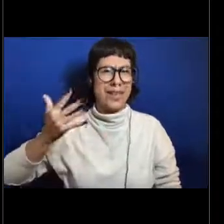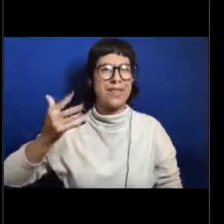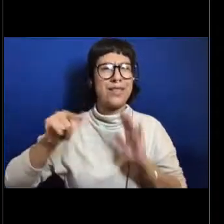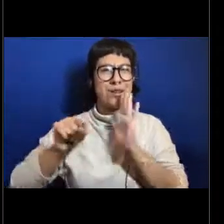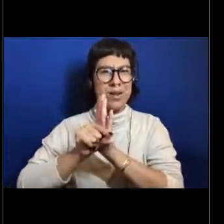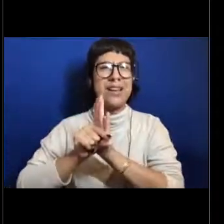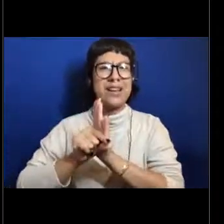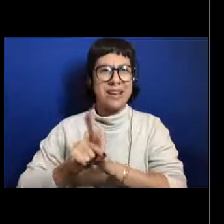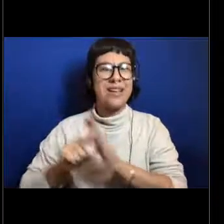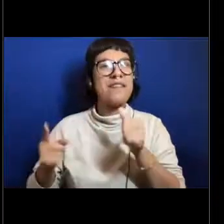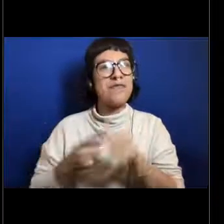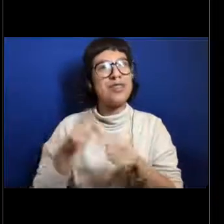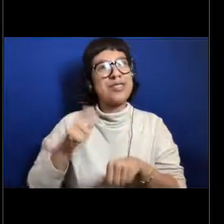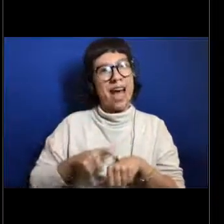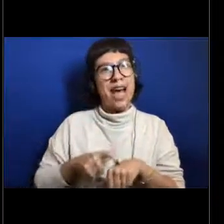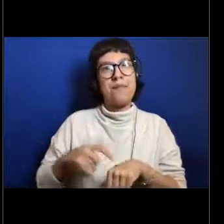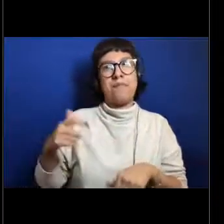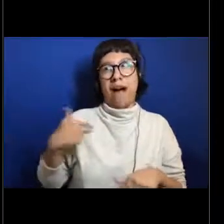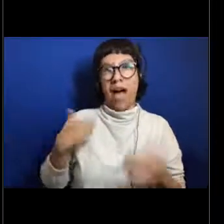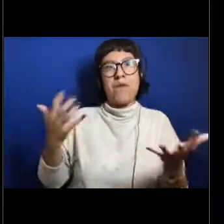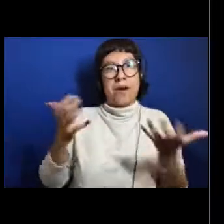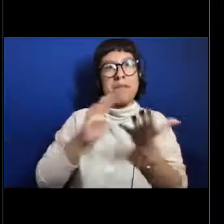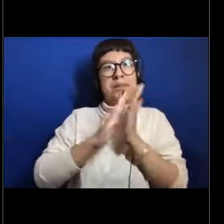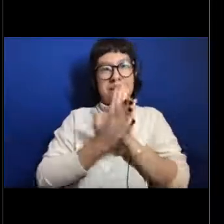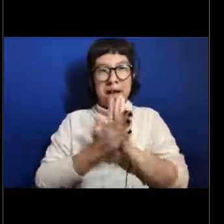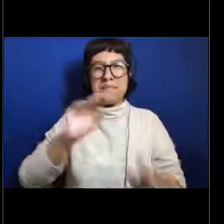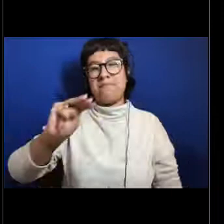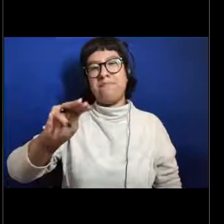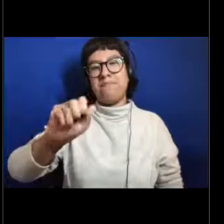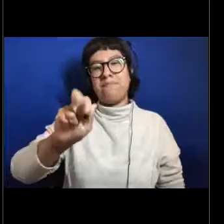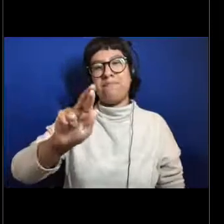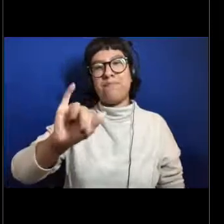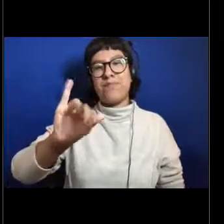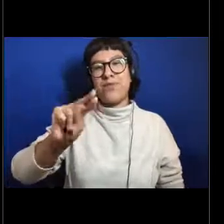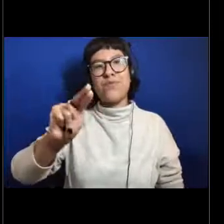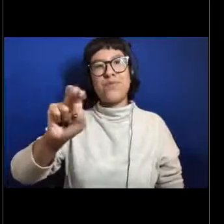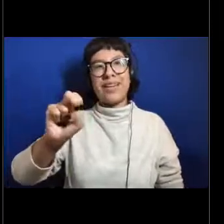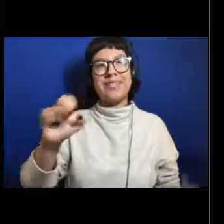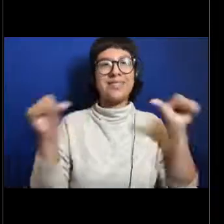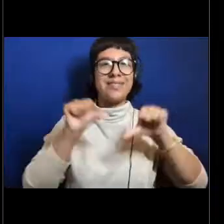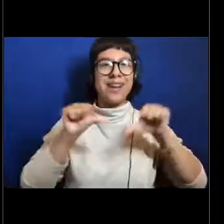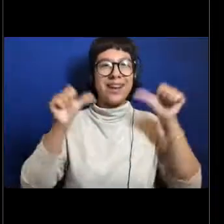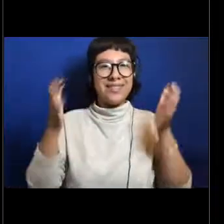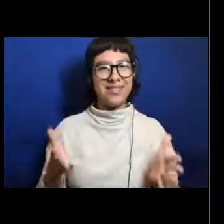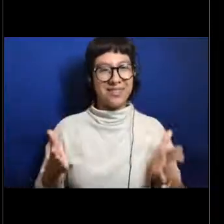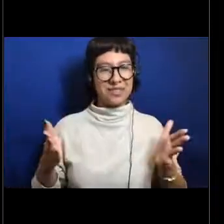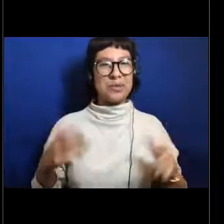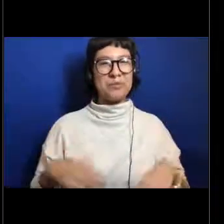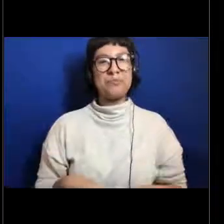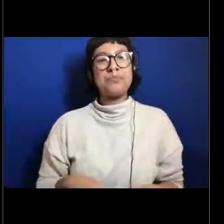that I heard the term I want to be a marine scientist and then I have gone to school.